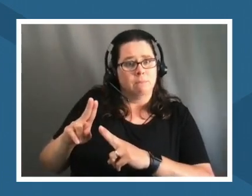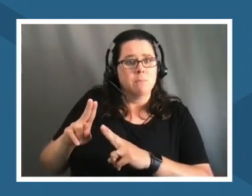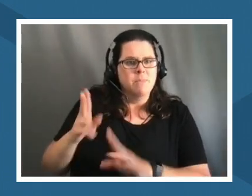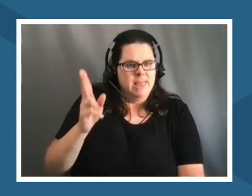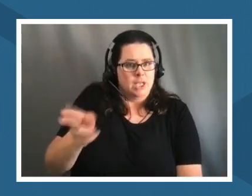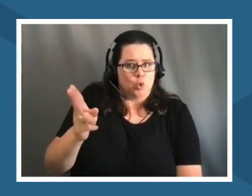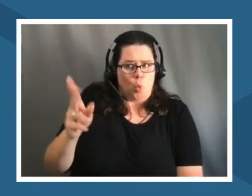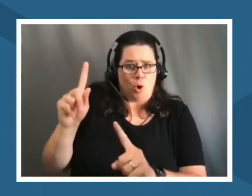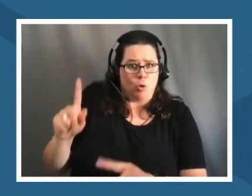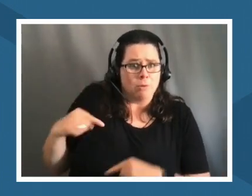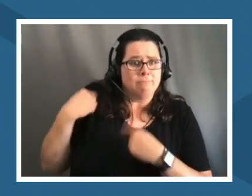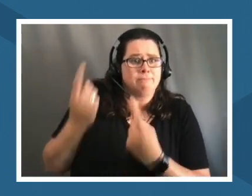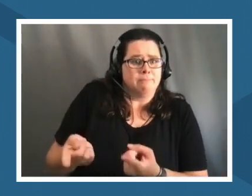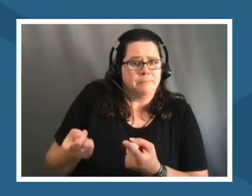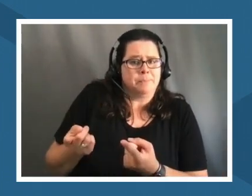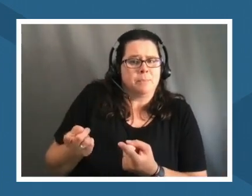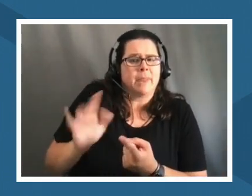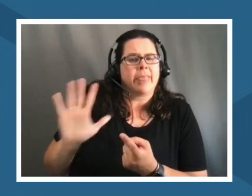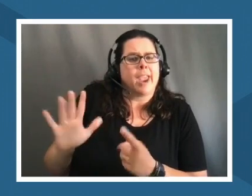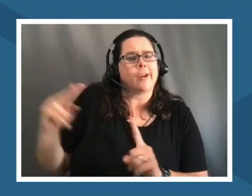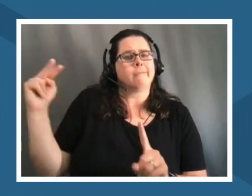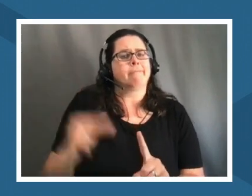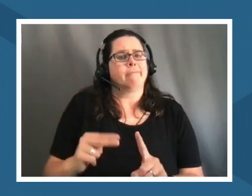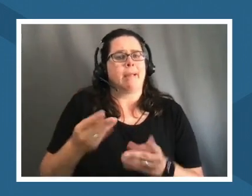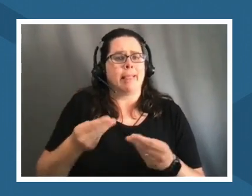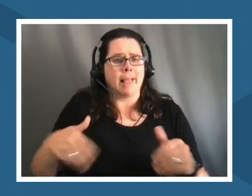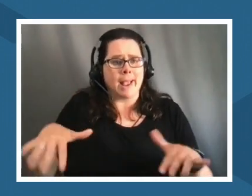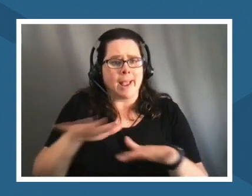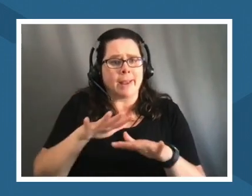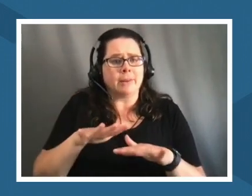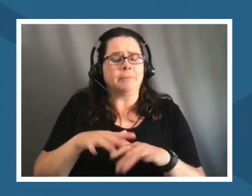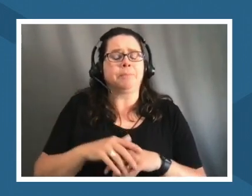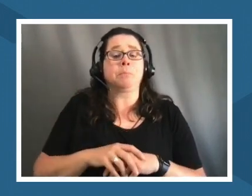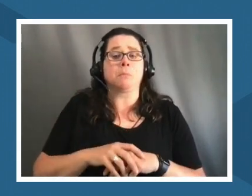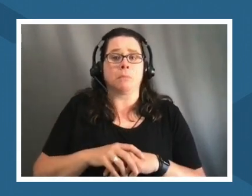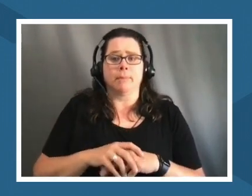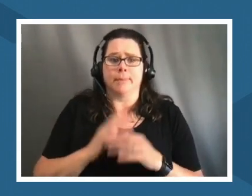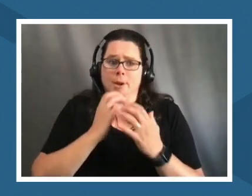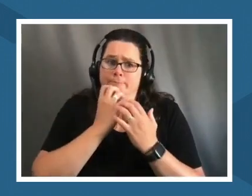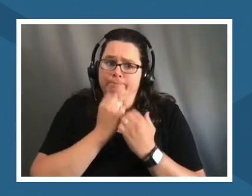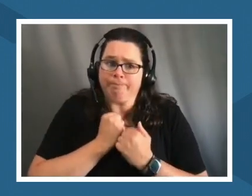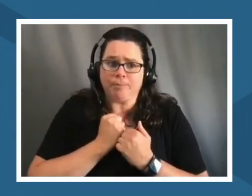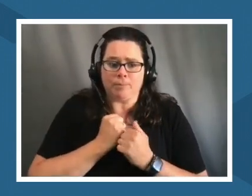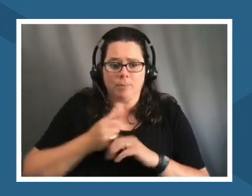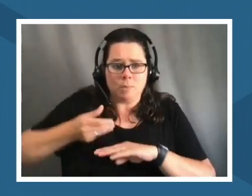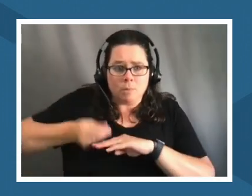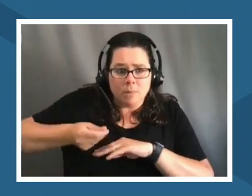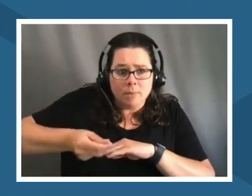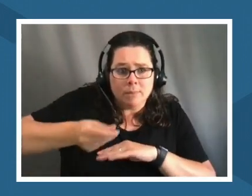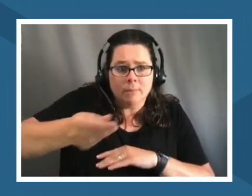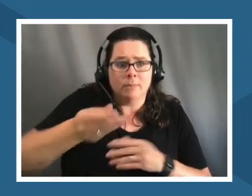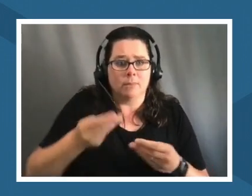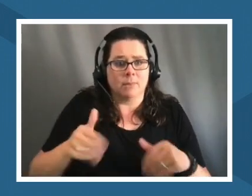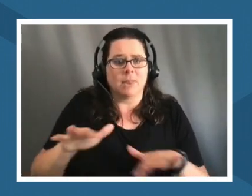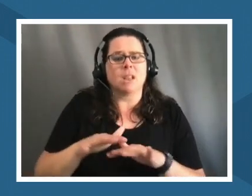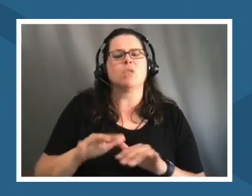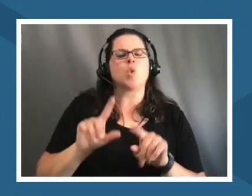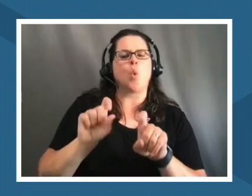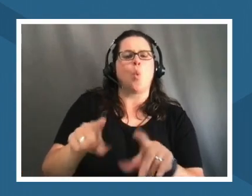so what reconciliation practices are important to the